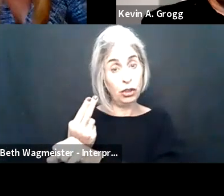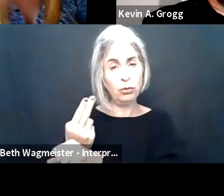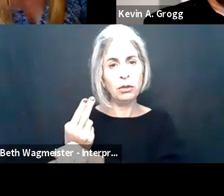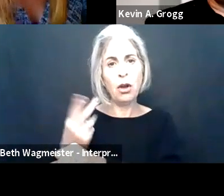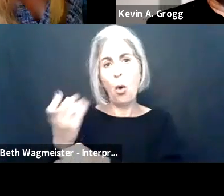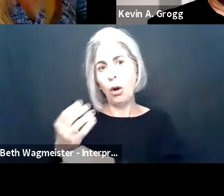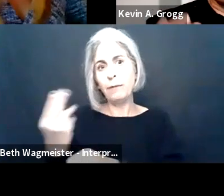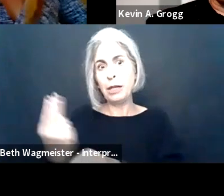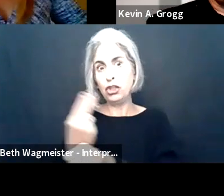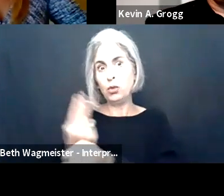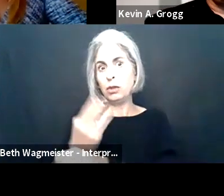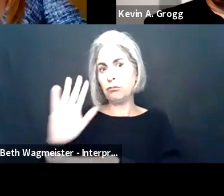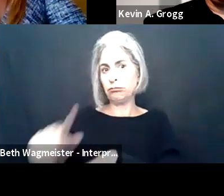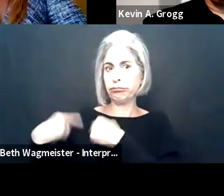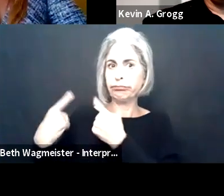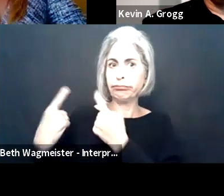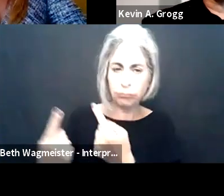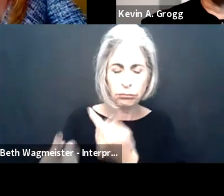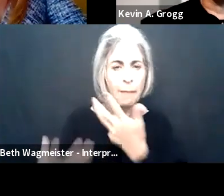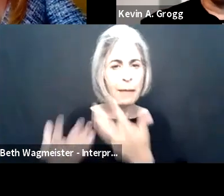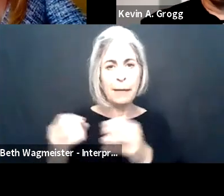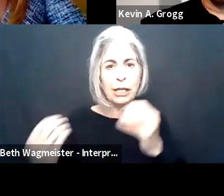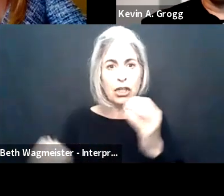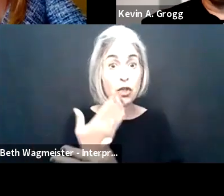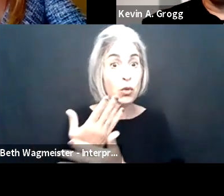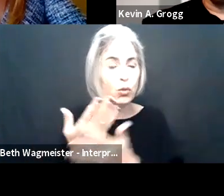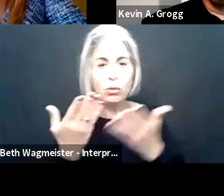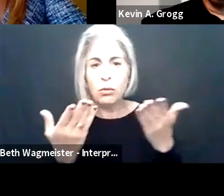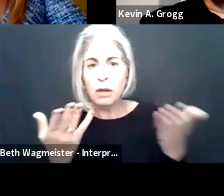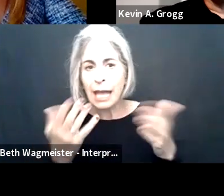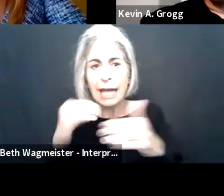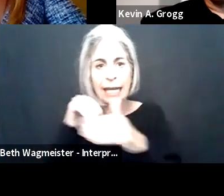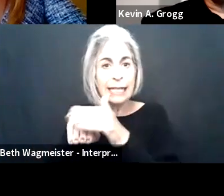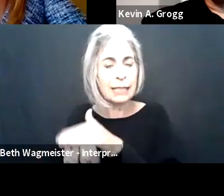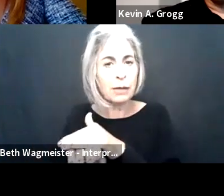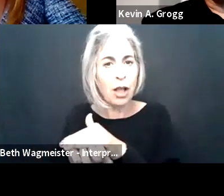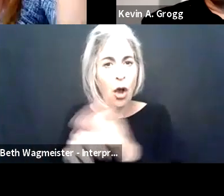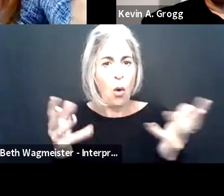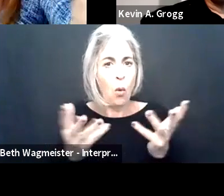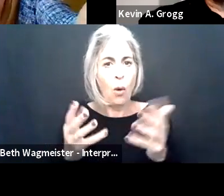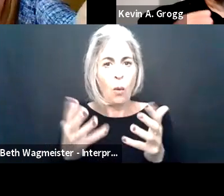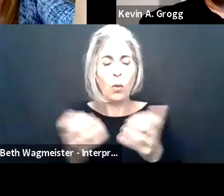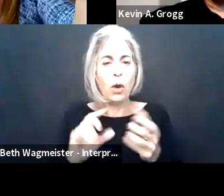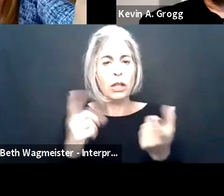technology, if you are a new user to assistive technology, a veteran user, and maybe encountering something that is